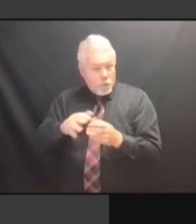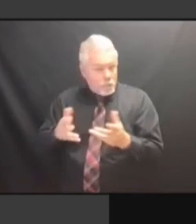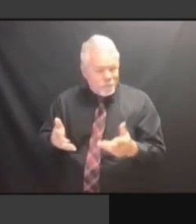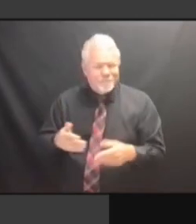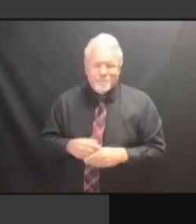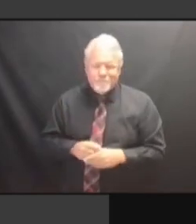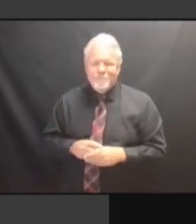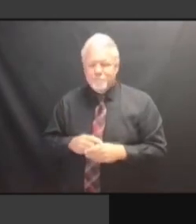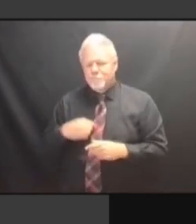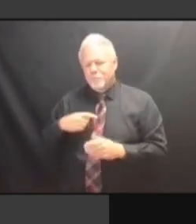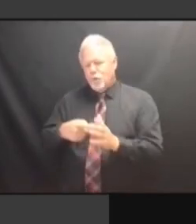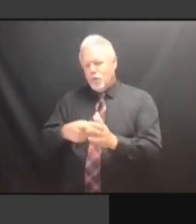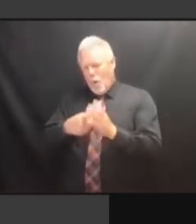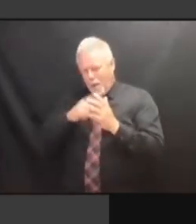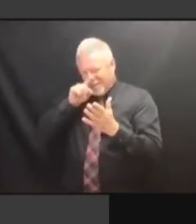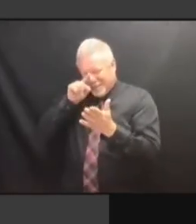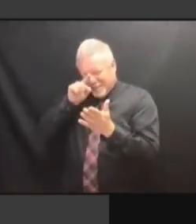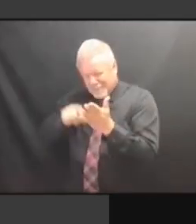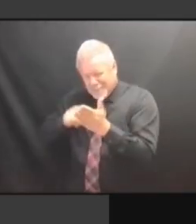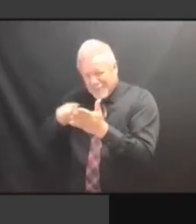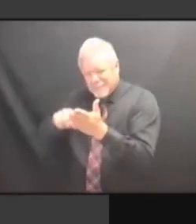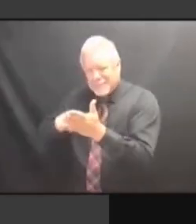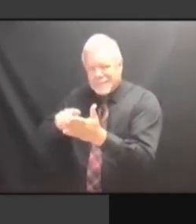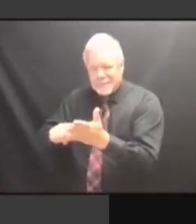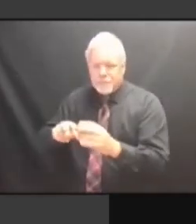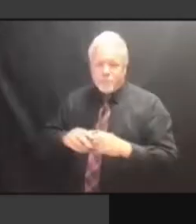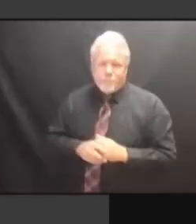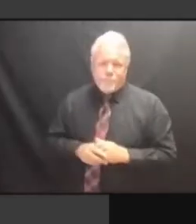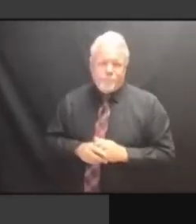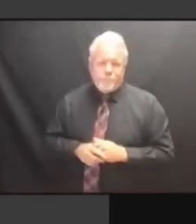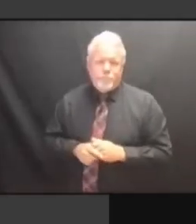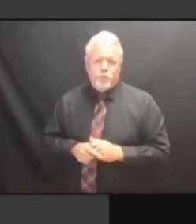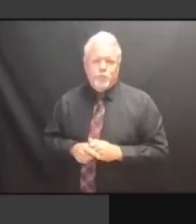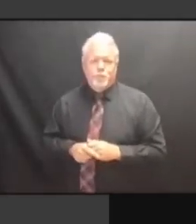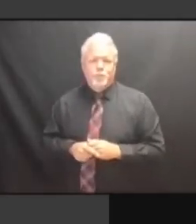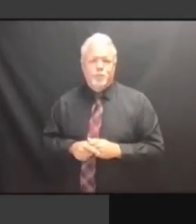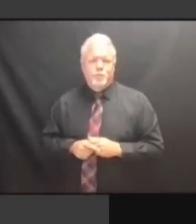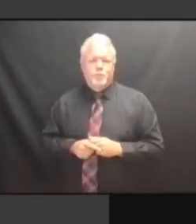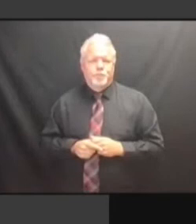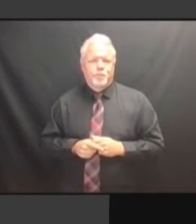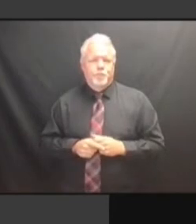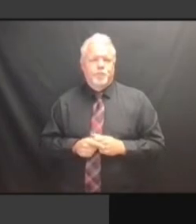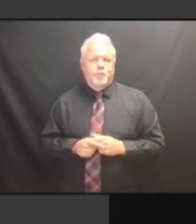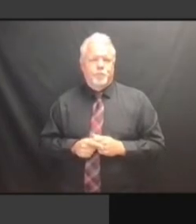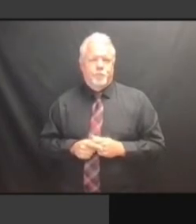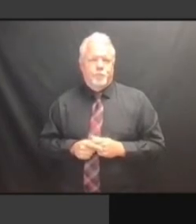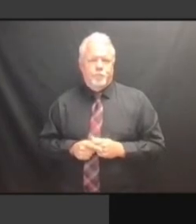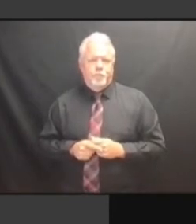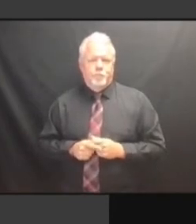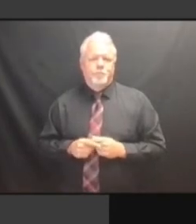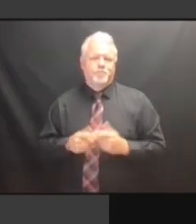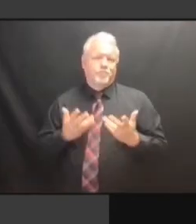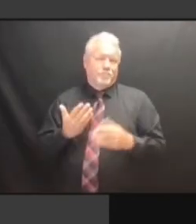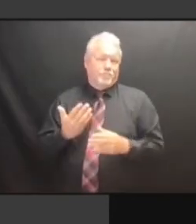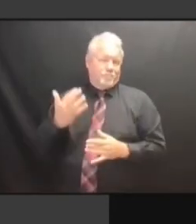COULD BE VERY INNOCENT. SO, YOU KNOW, I TELL THE STORY SO, YOU KNOW, I TELL THE STORY SO, YOU KNOW, I TELL THE STORY OF SO, YOU KNOW, I TELL THE STORY OF CHARLES SO, YOU KNOW, I TELL THE STORY OF CHARLES STEWART, SO, YOU KNOW, I TELL THE STORY OF CHARLES STEWART, A SO, YOU KNOW, I TELL THE STORY OF CHARLES STEWART, A PROFESSOR OF CHARLES STEWART, A PROFESSOR OF CHARLES STEWART, A PROFESSOR AT OF CHARLES STEWART, A PROFESSOR AT HARVARD, OF CHARLES STEWART, A PROFESSOR AT HARVARD, WHO